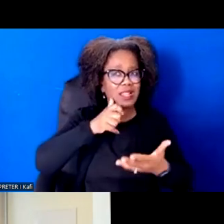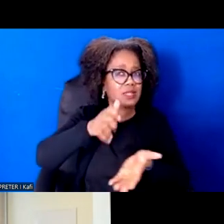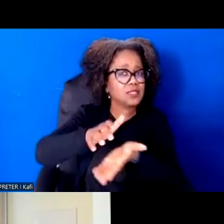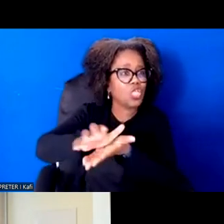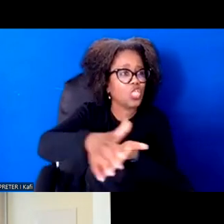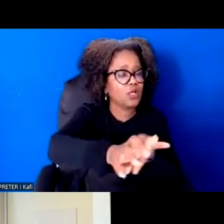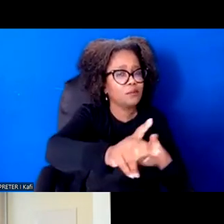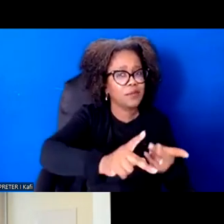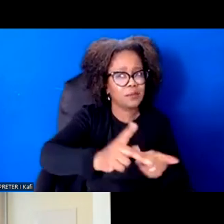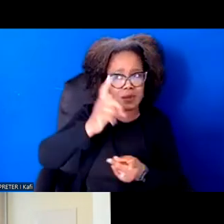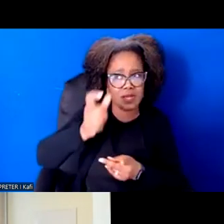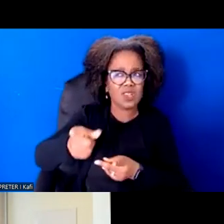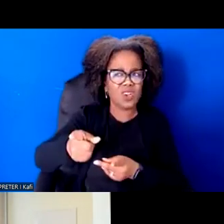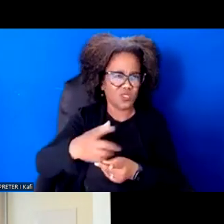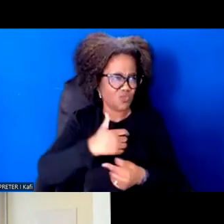So how do we respond to that hunger?